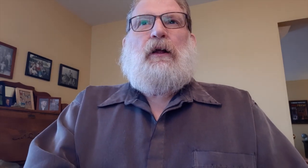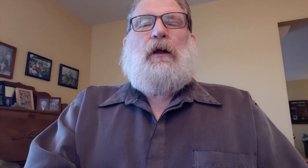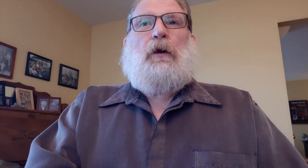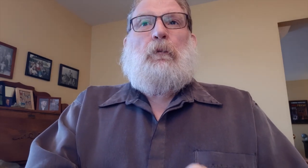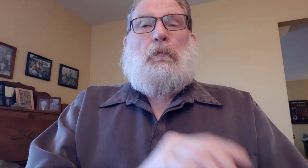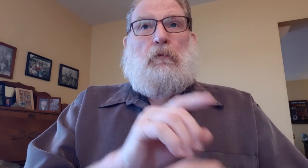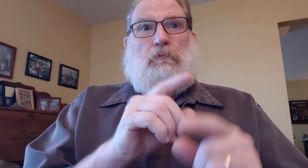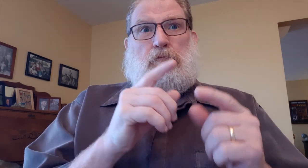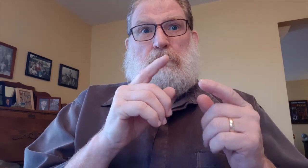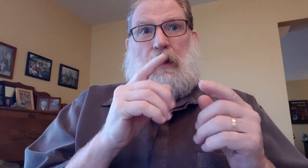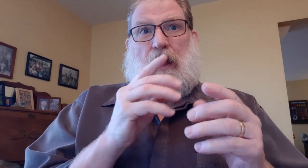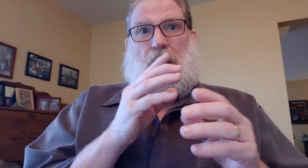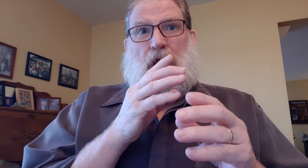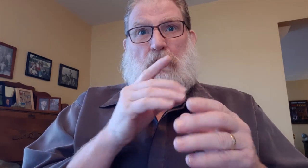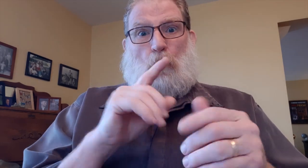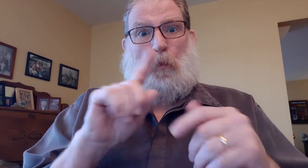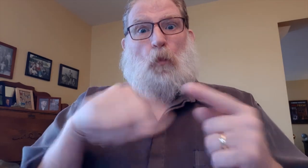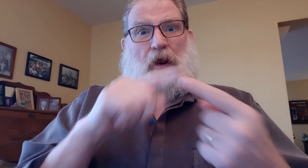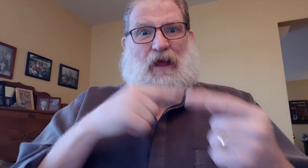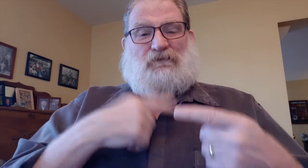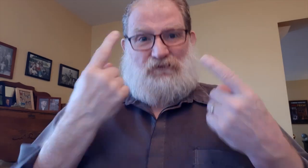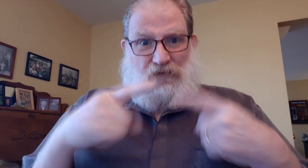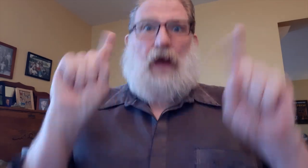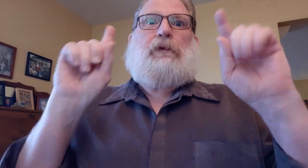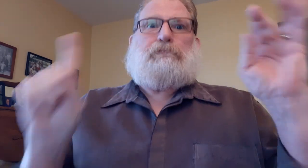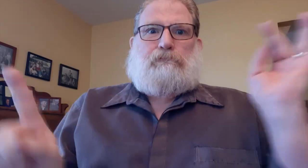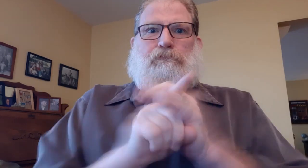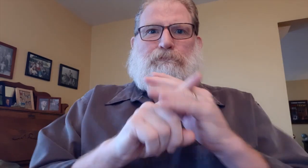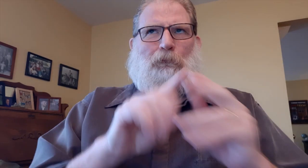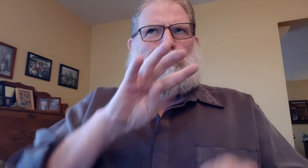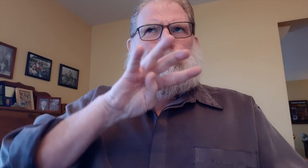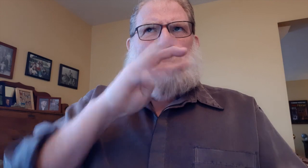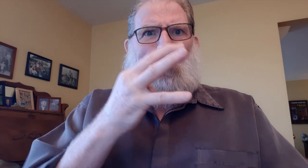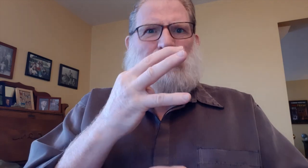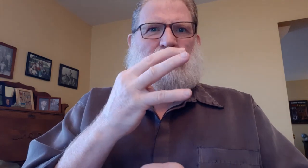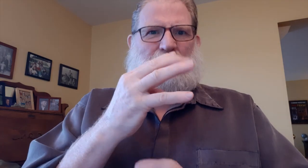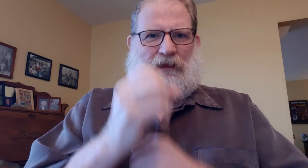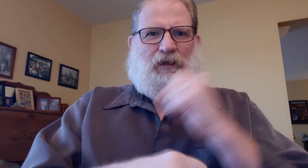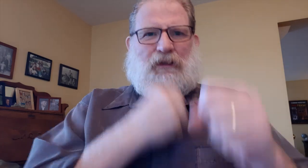When I finally have a chance to attend the 4th year,